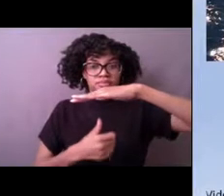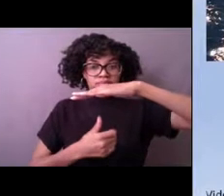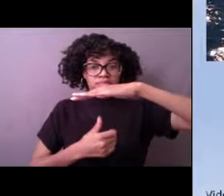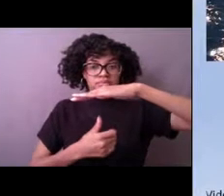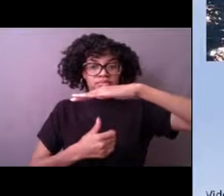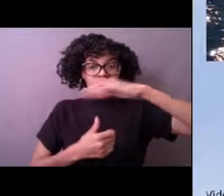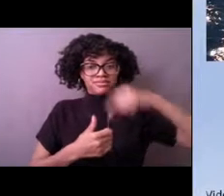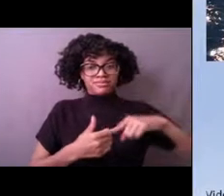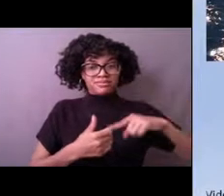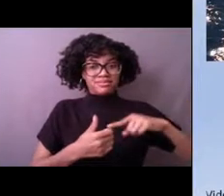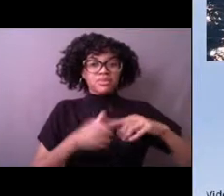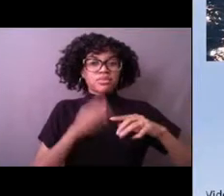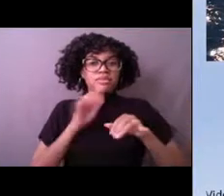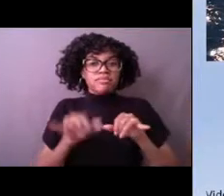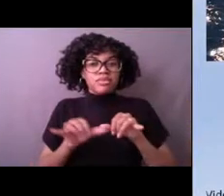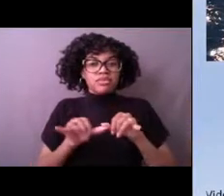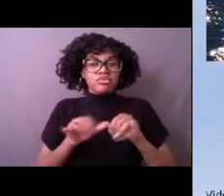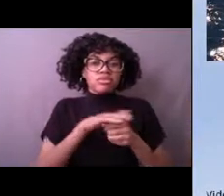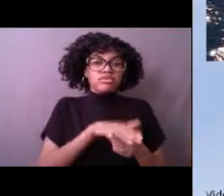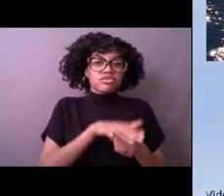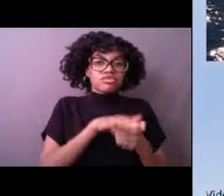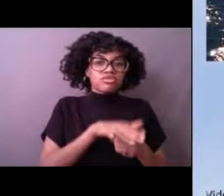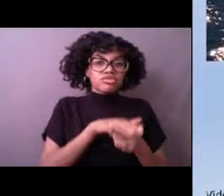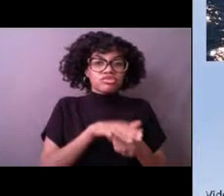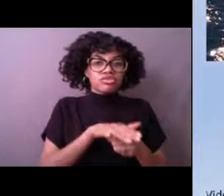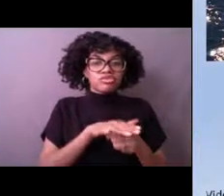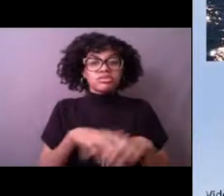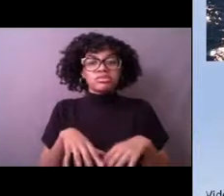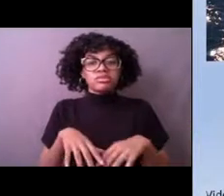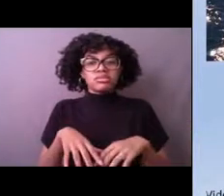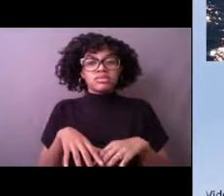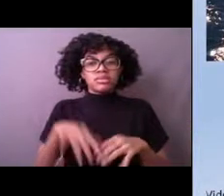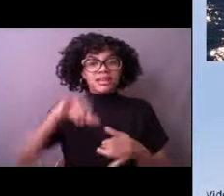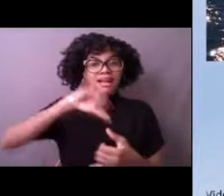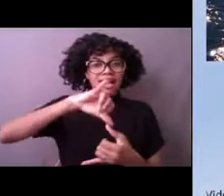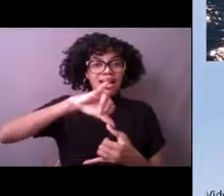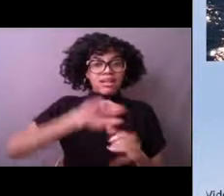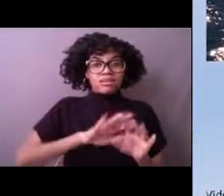measures the pressure and the height of that wave, as it passes over the sensor,